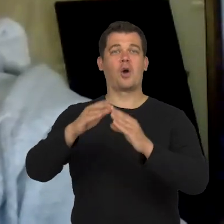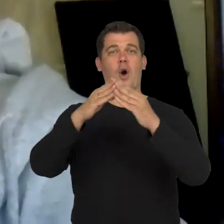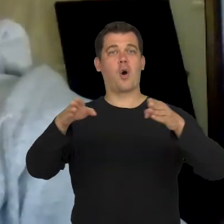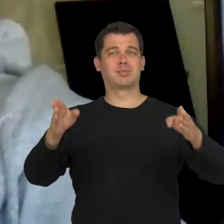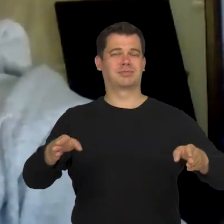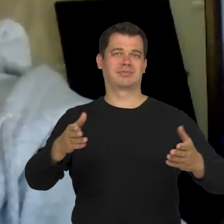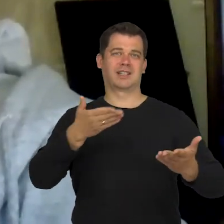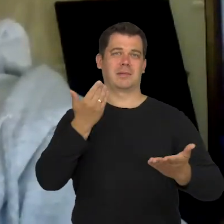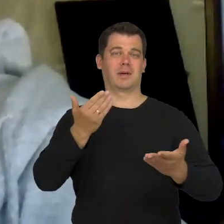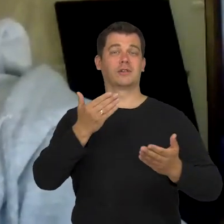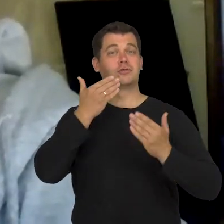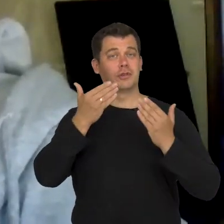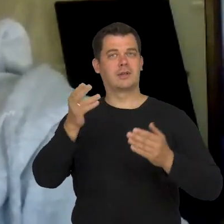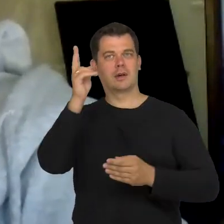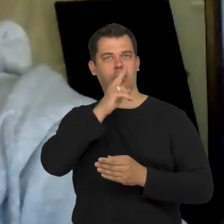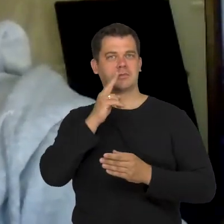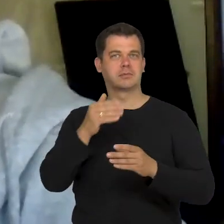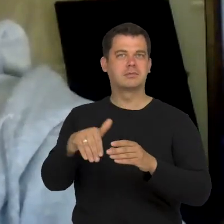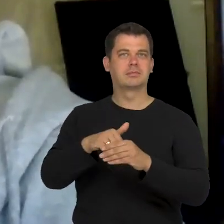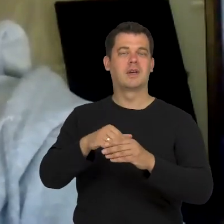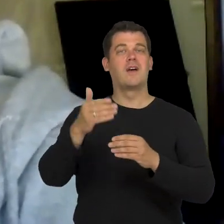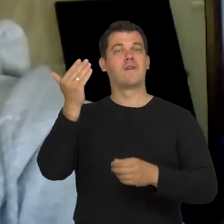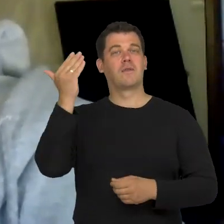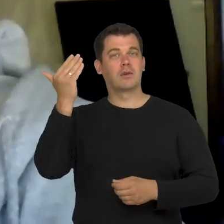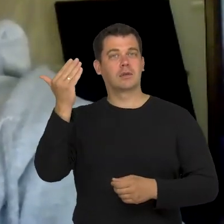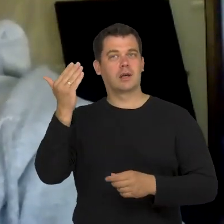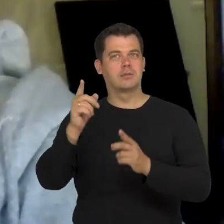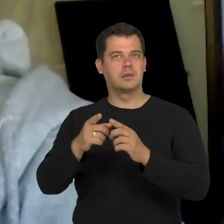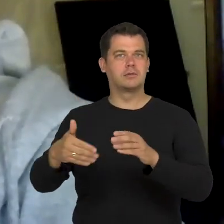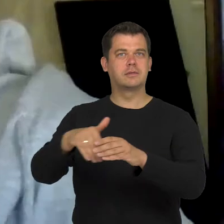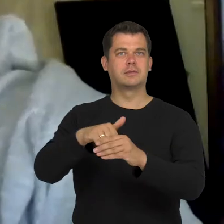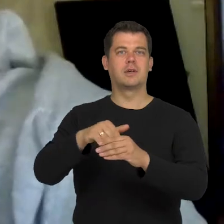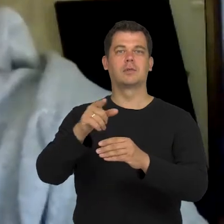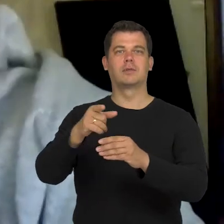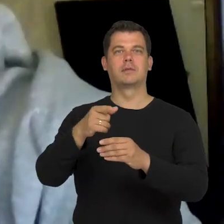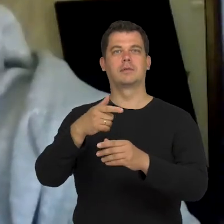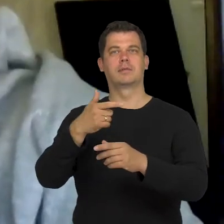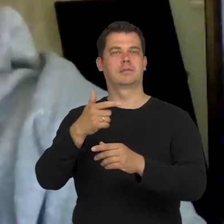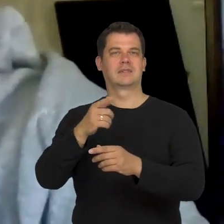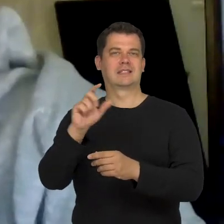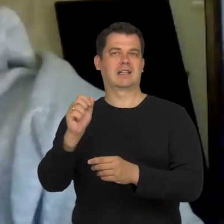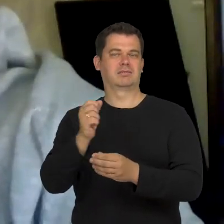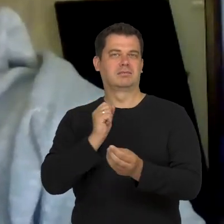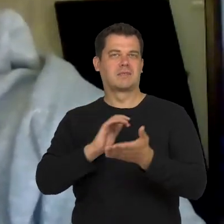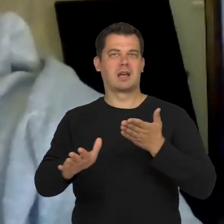If not for volunteers who work for some soup, these camps wouldn't exist.